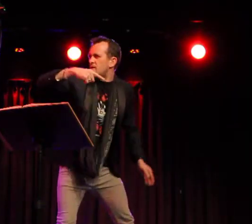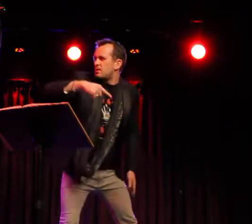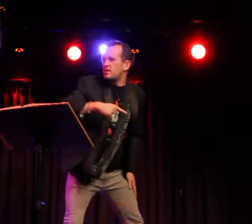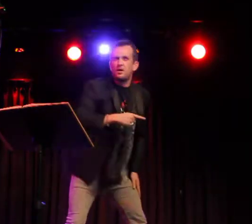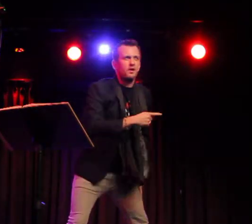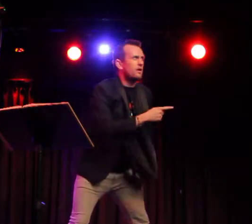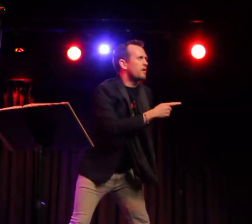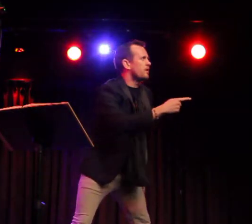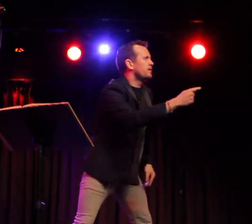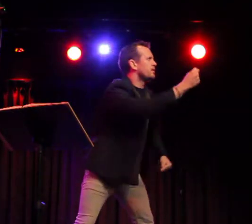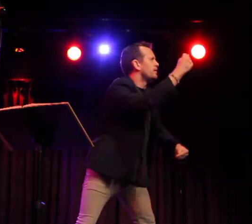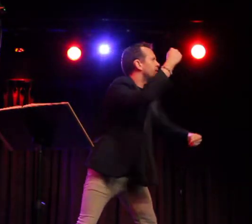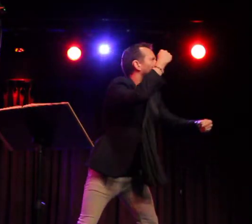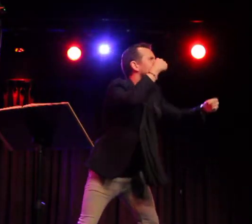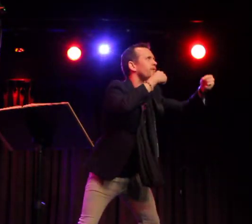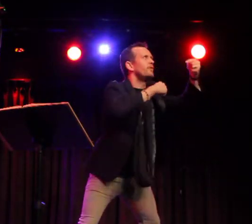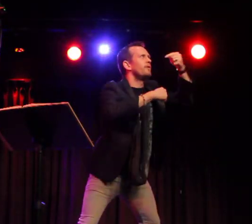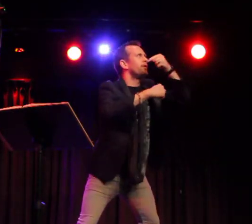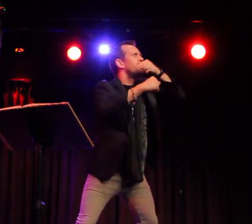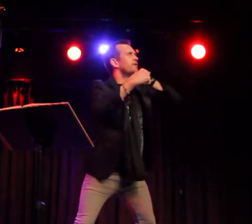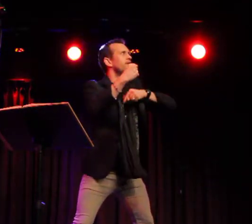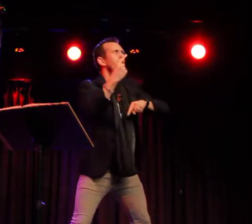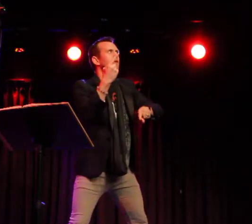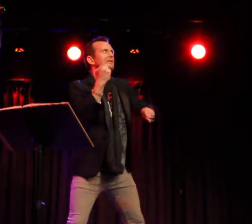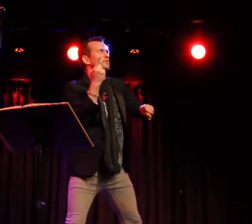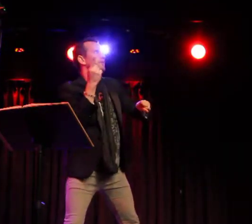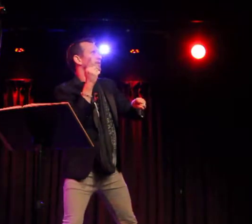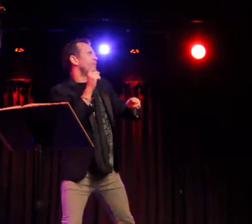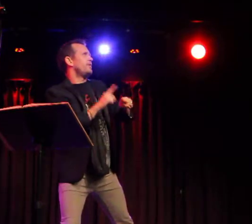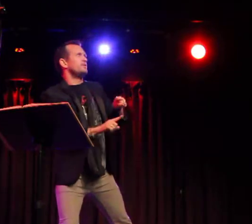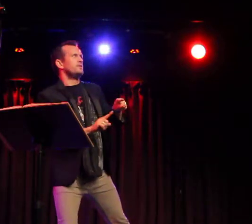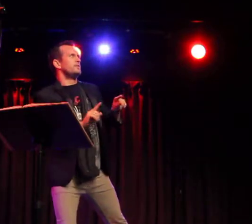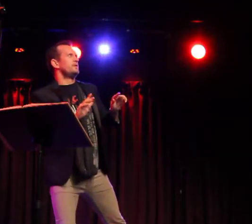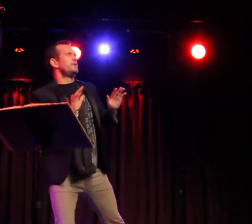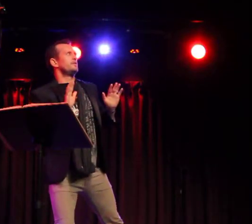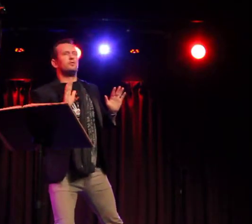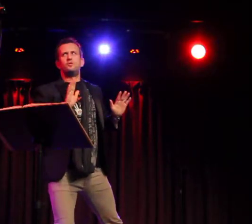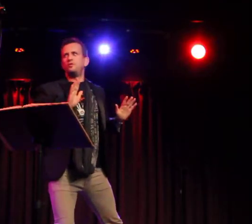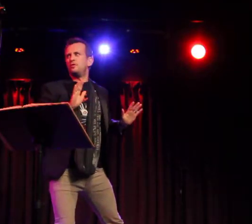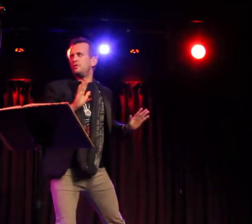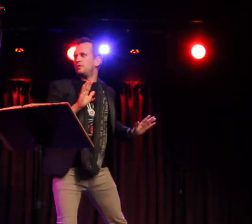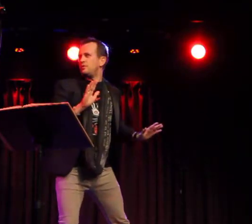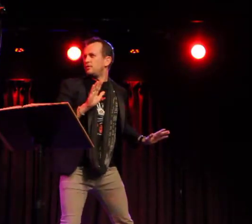Past the point of no return